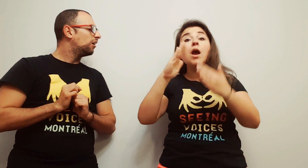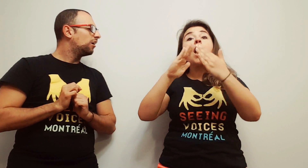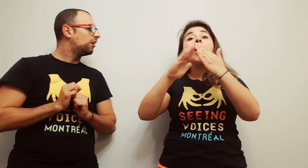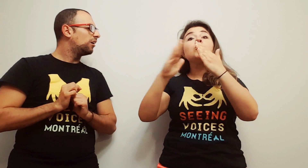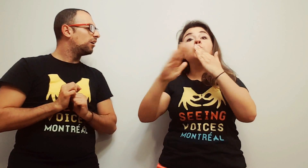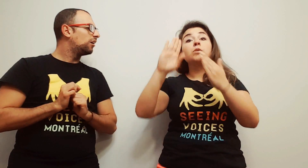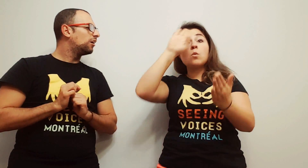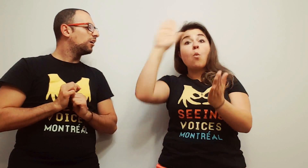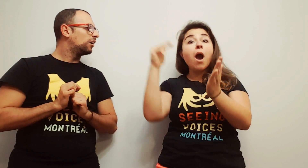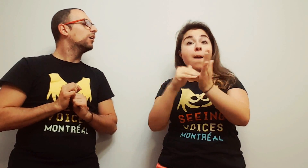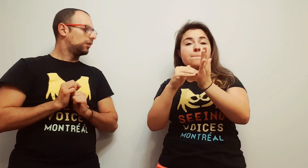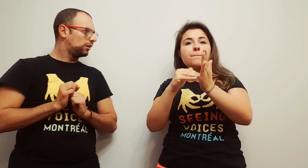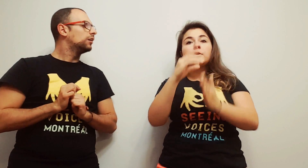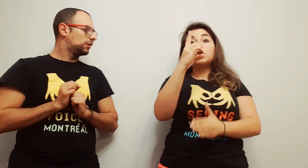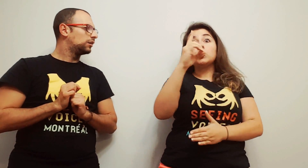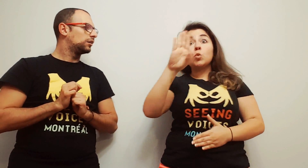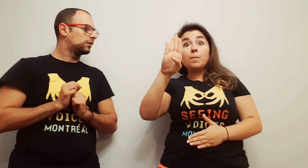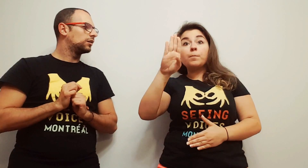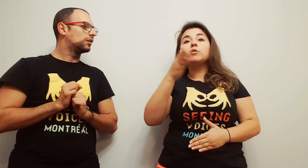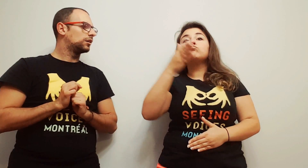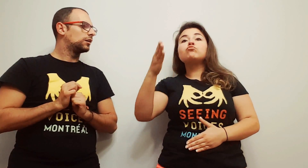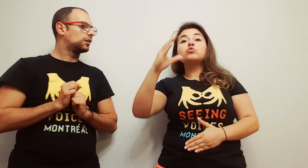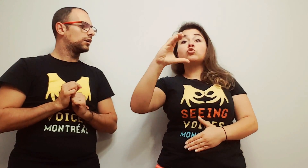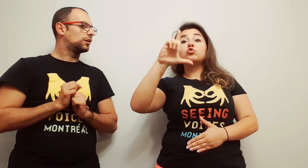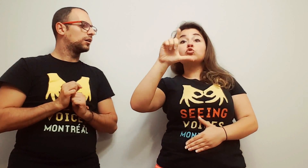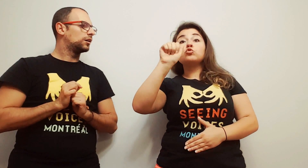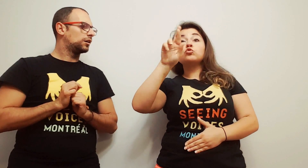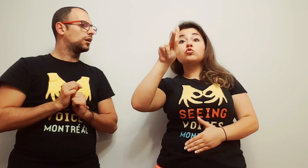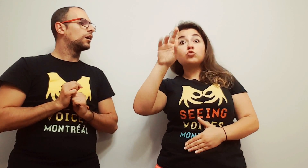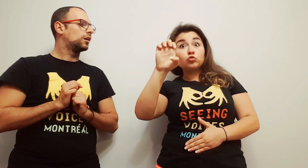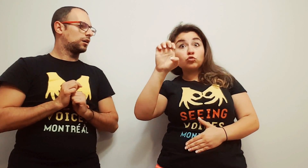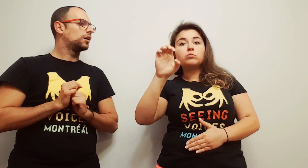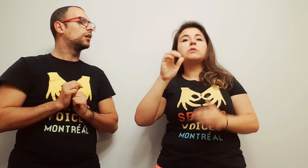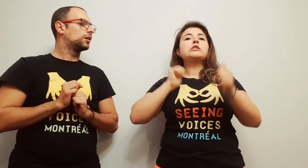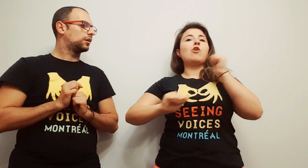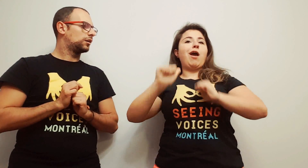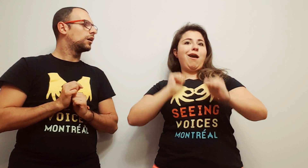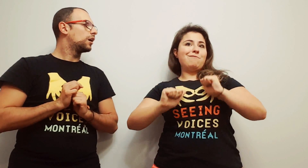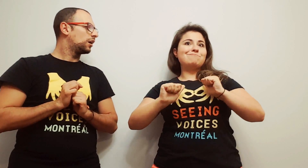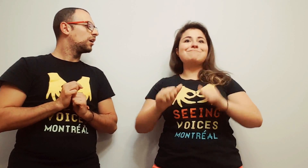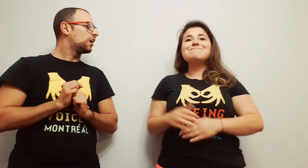It's in downtown Montreal, at the D.B. Clarke Theatre.